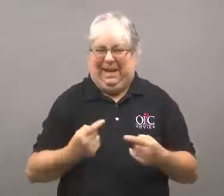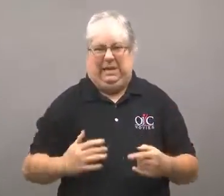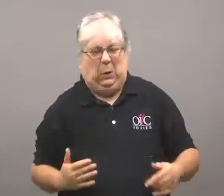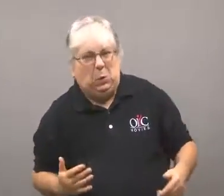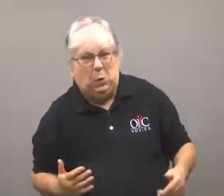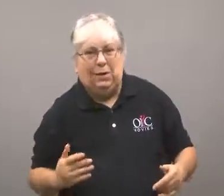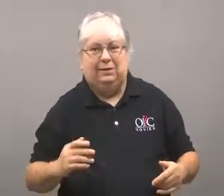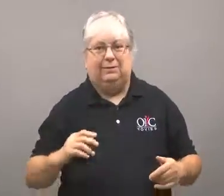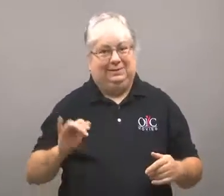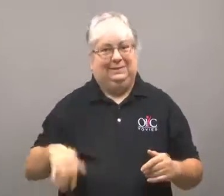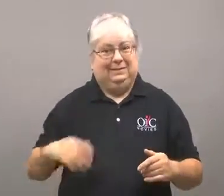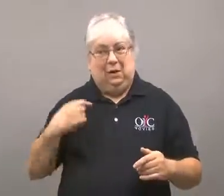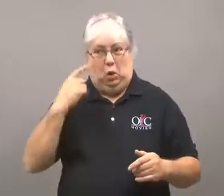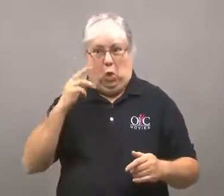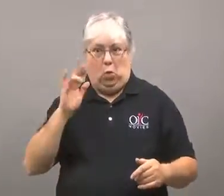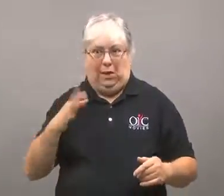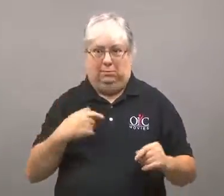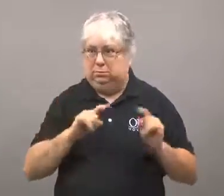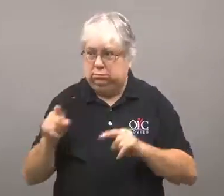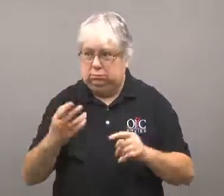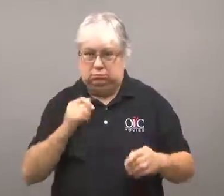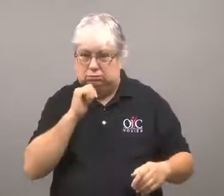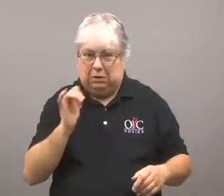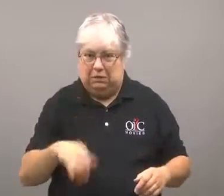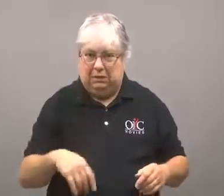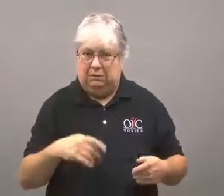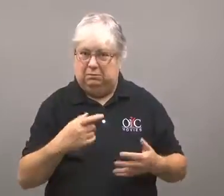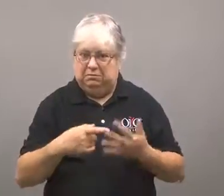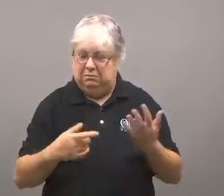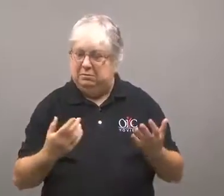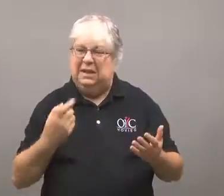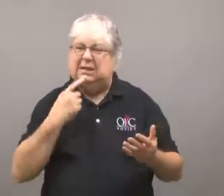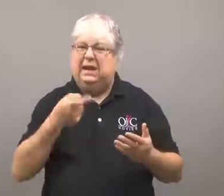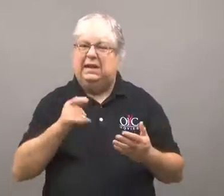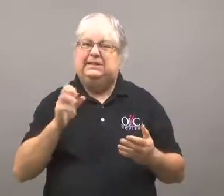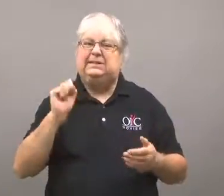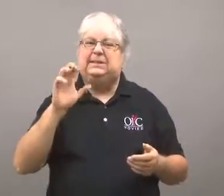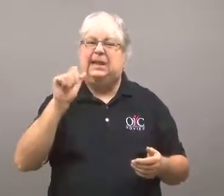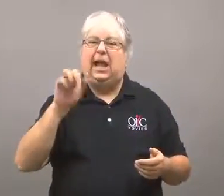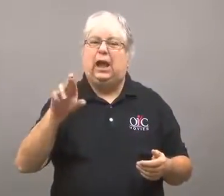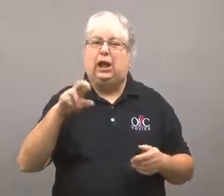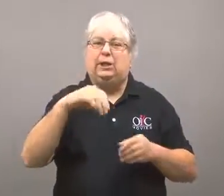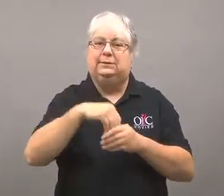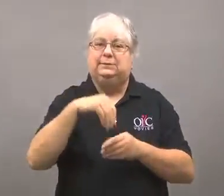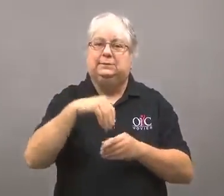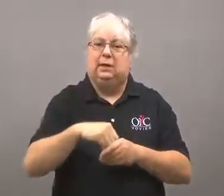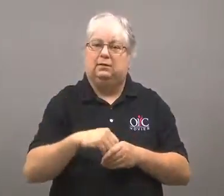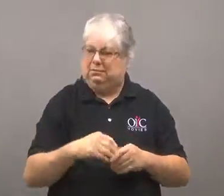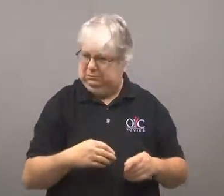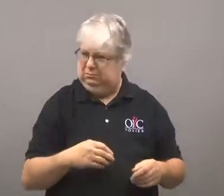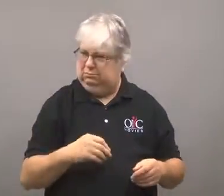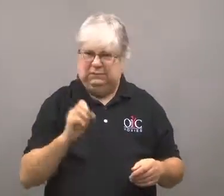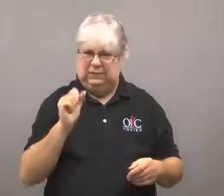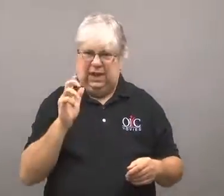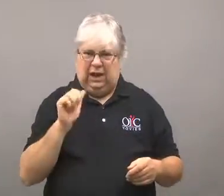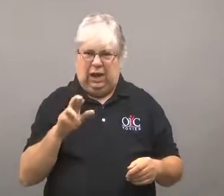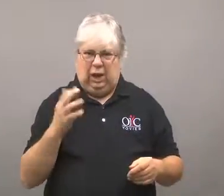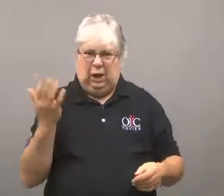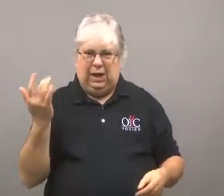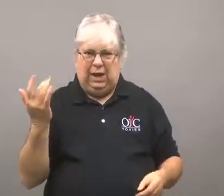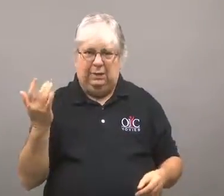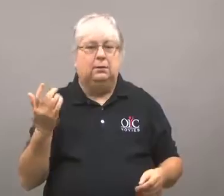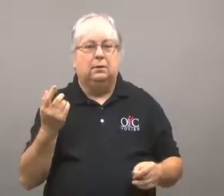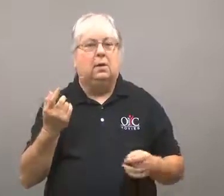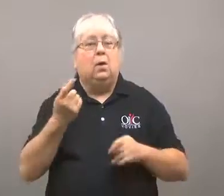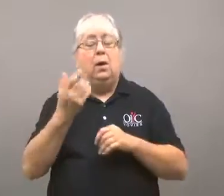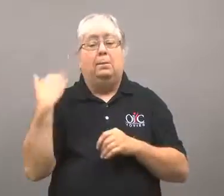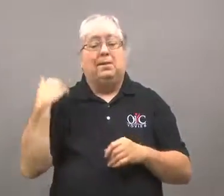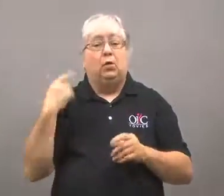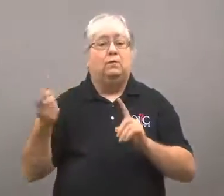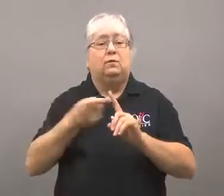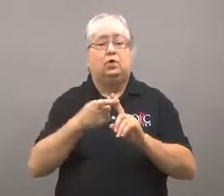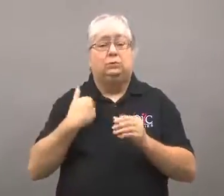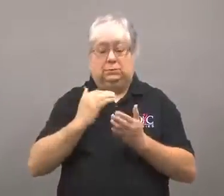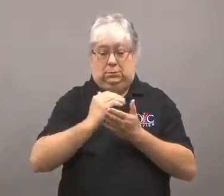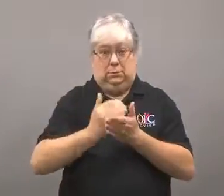I really should have asked a lot of questions, but I was ok, fortunately. Sometimes I would get a pain in my side, but it wasn't broken ribs.